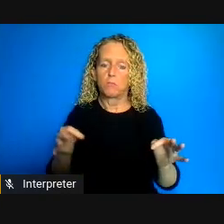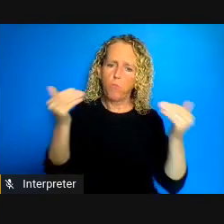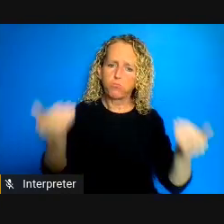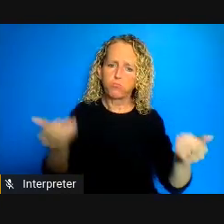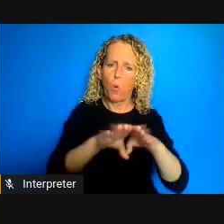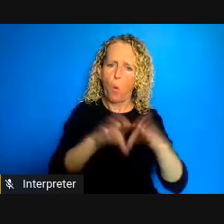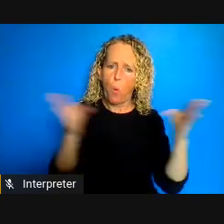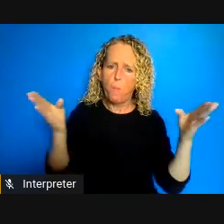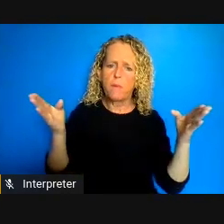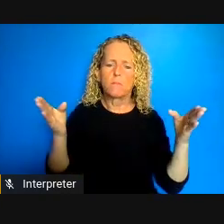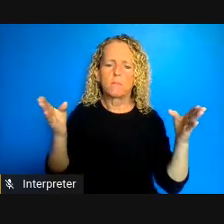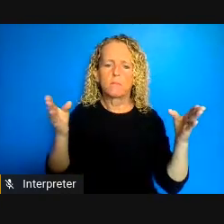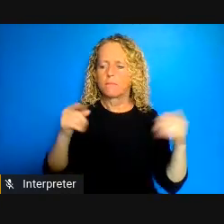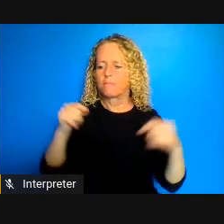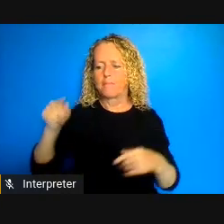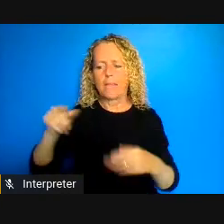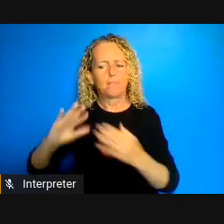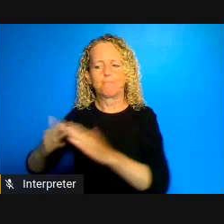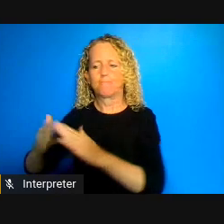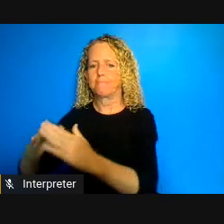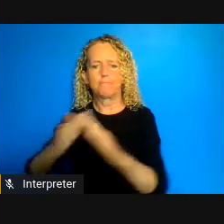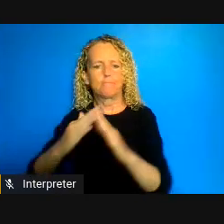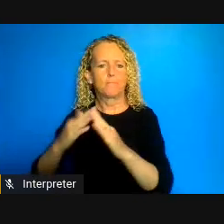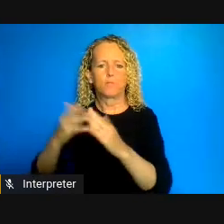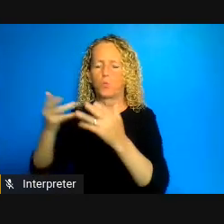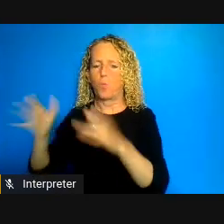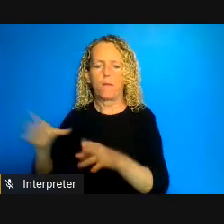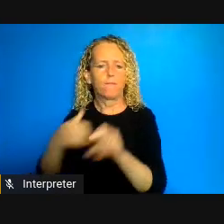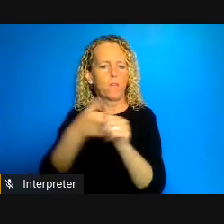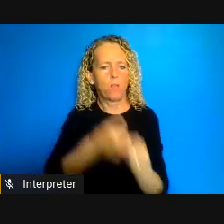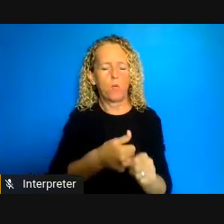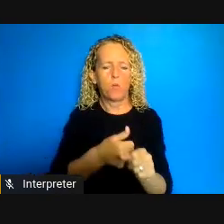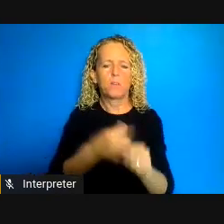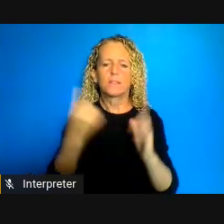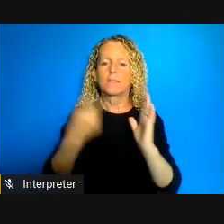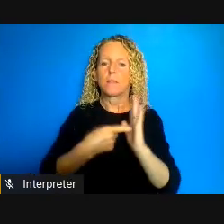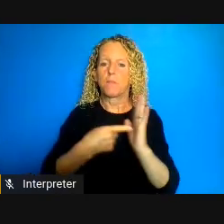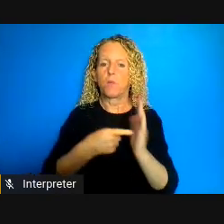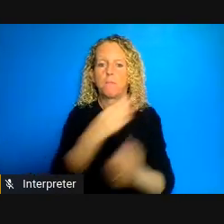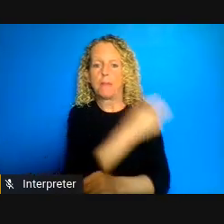example Manitoba has started reopening measures but many First Nation